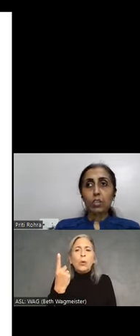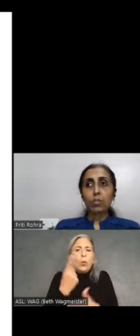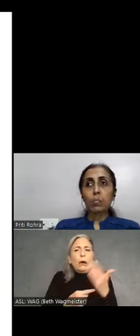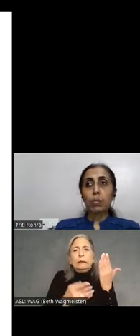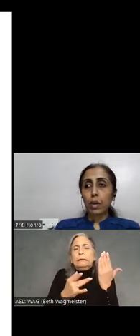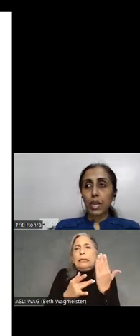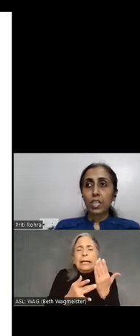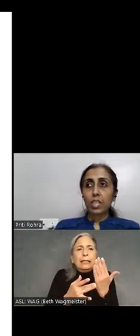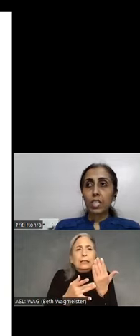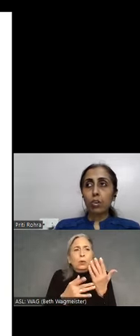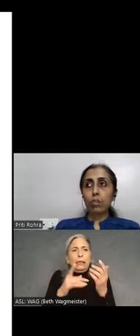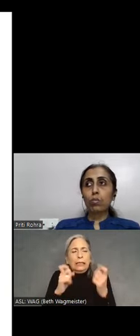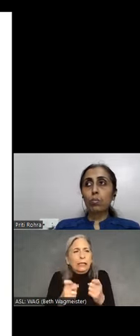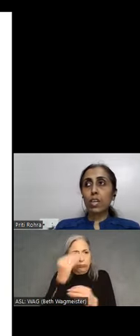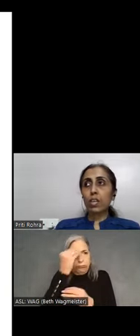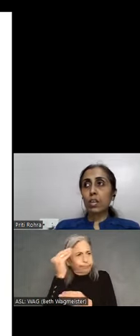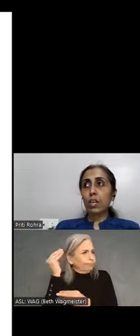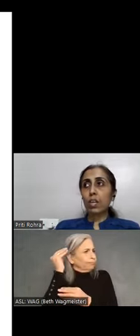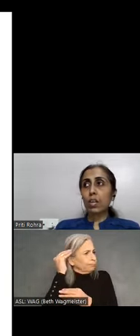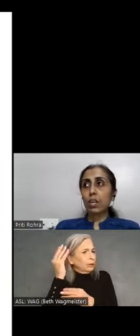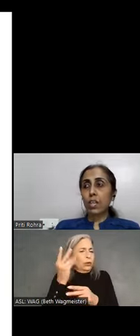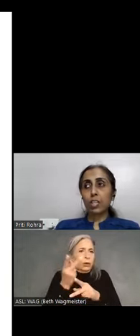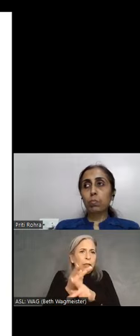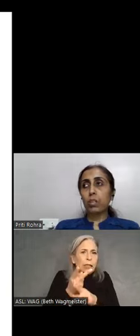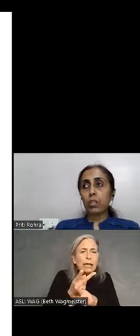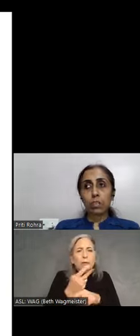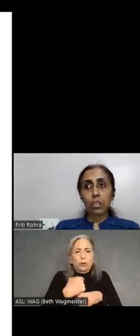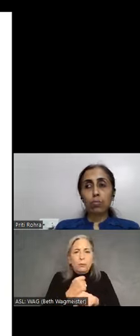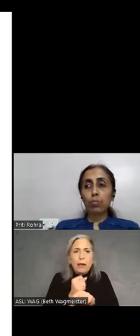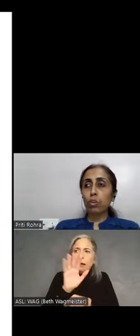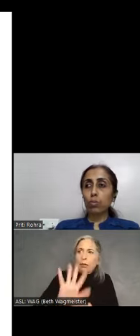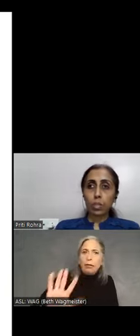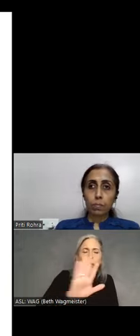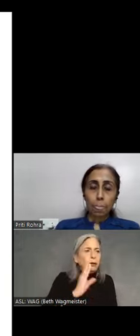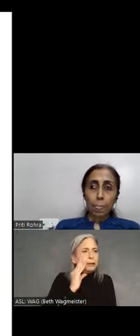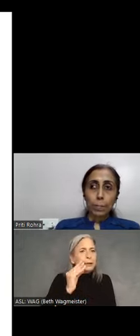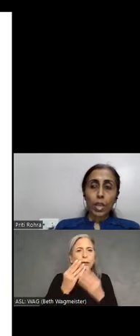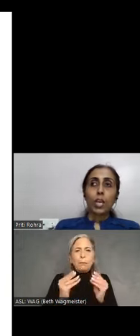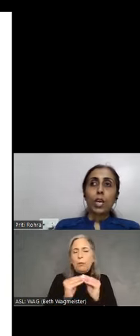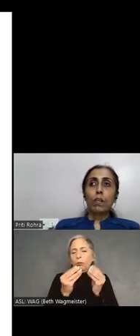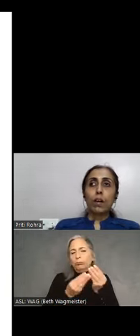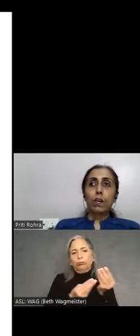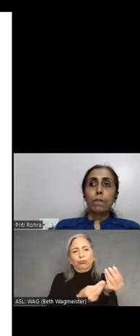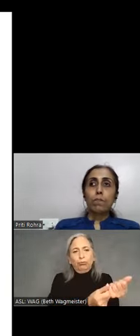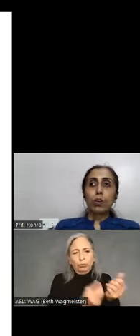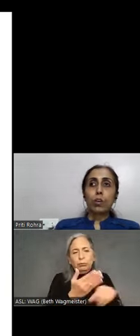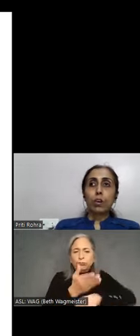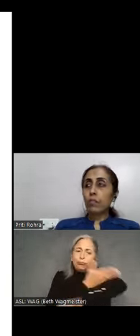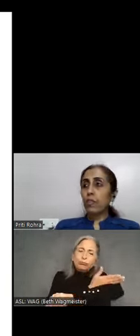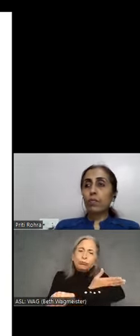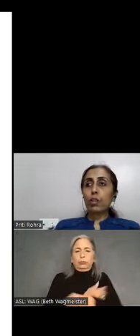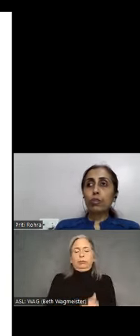need to keep in mind in order to make their experience a smoother one. We will also talk